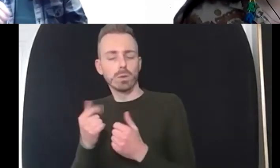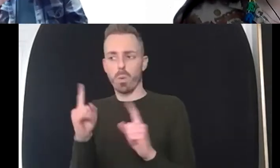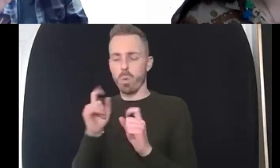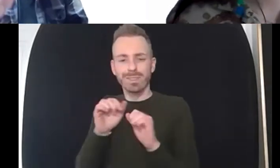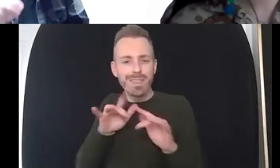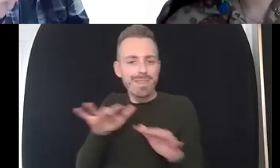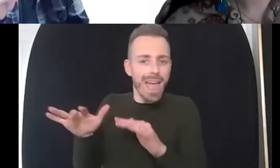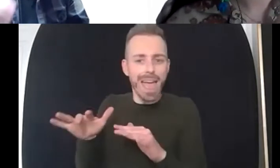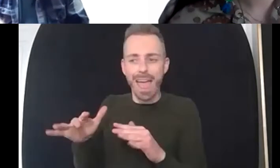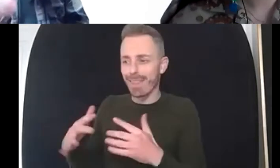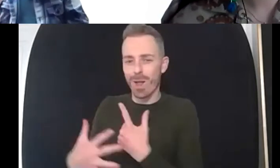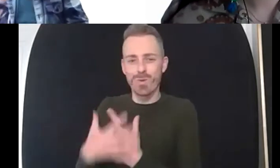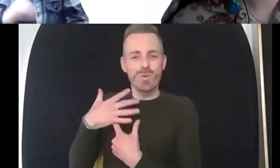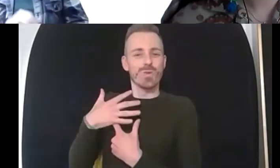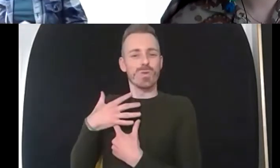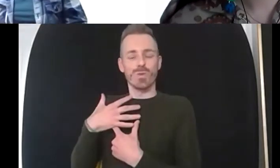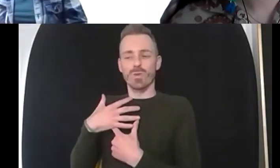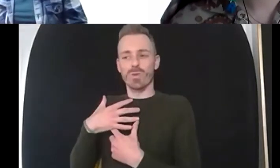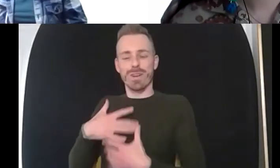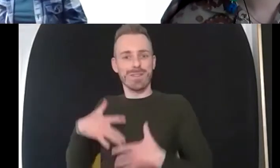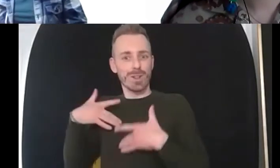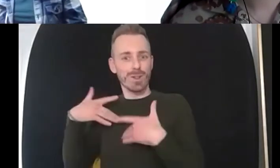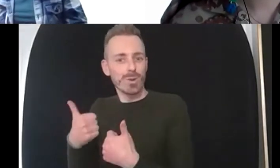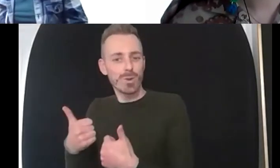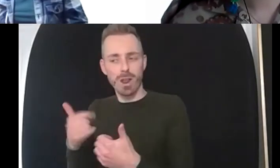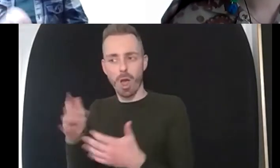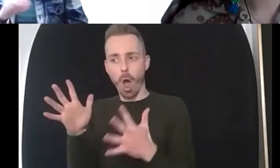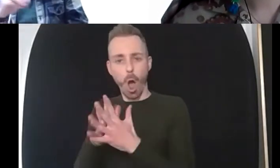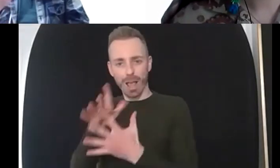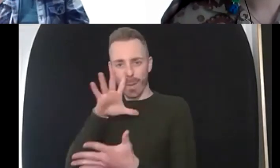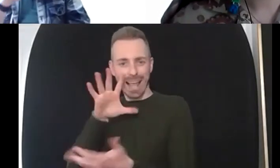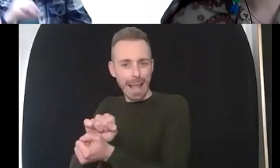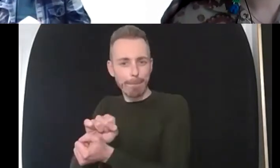how can we sustain the things that help us to feel good and that's probably more of the question that